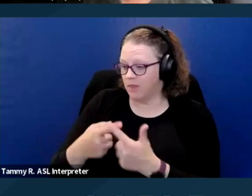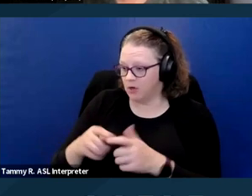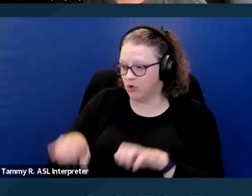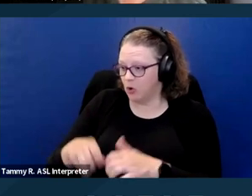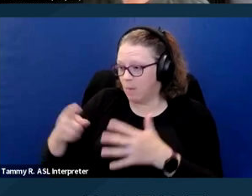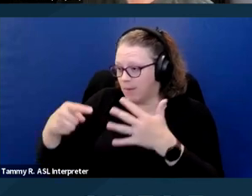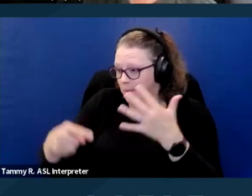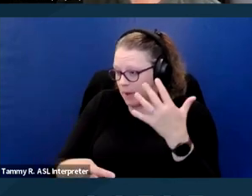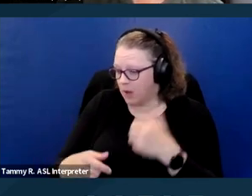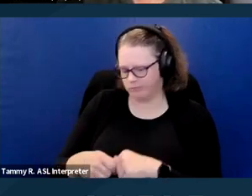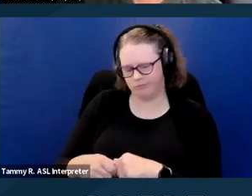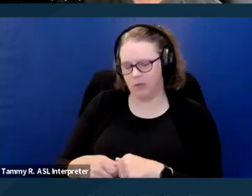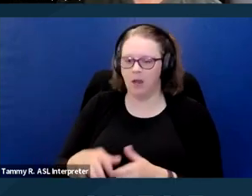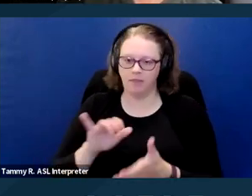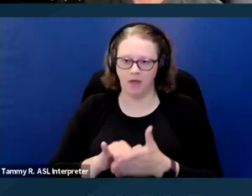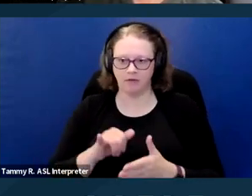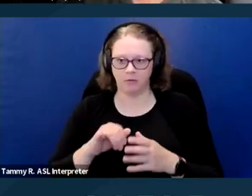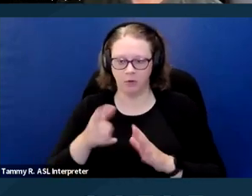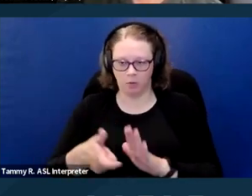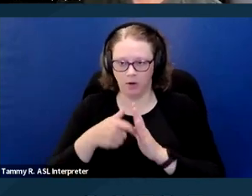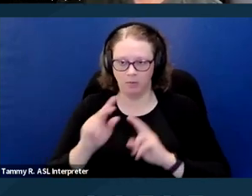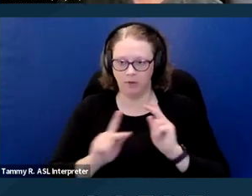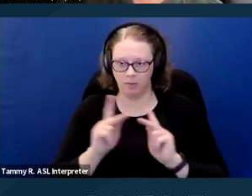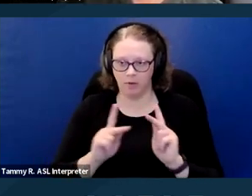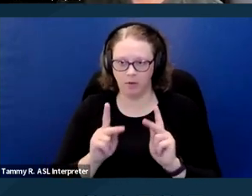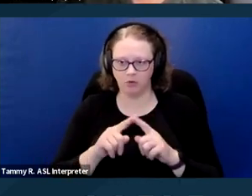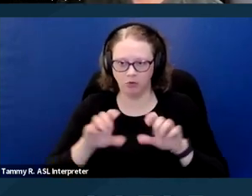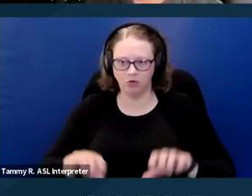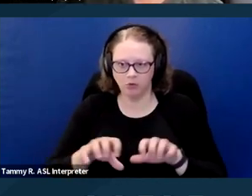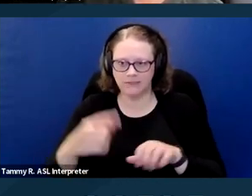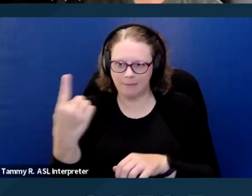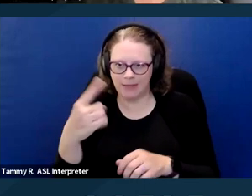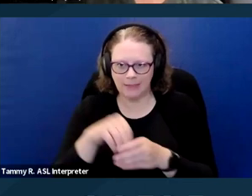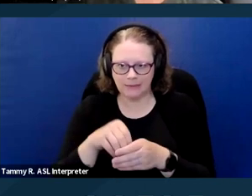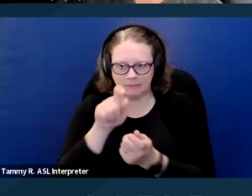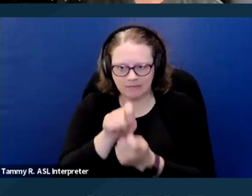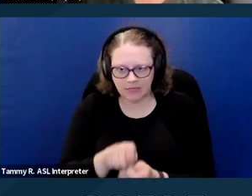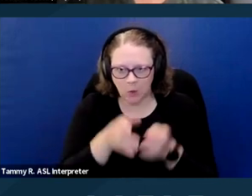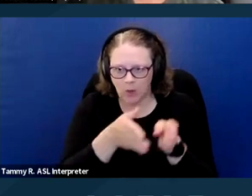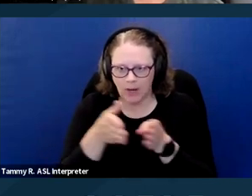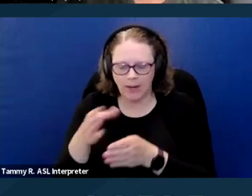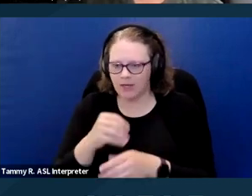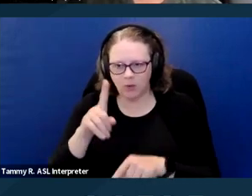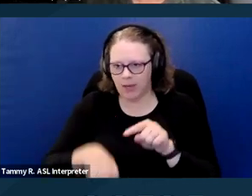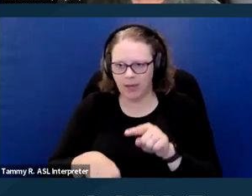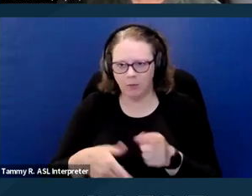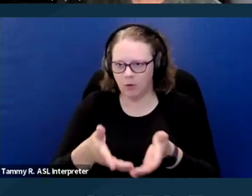to go through a process in a particular manner and that is explicitly not something that can be required under fair housing law.